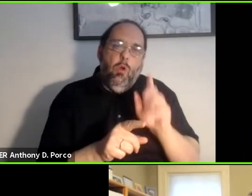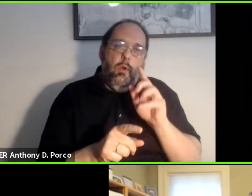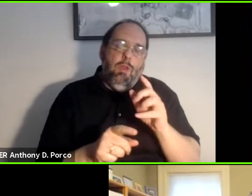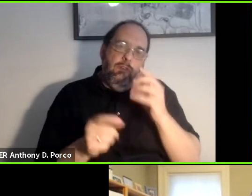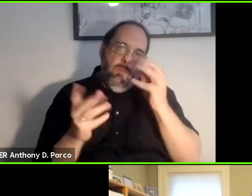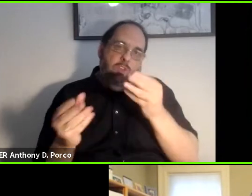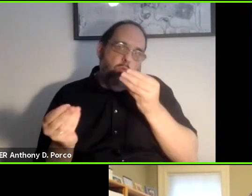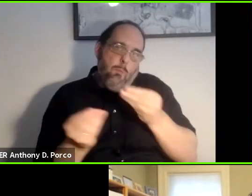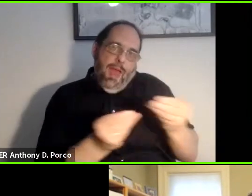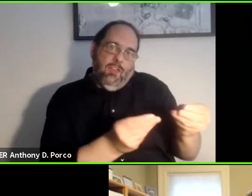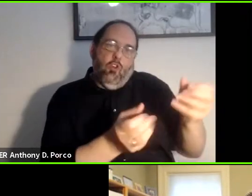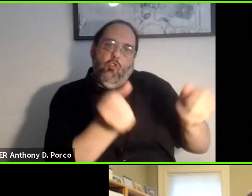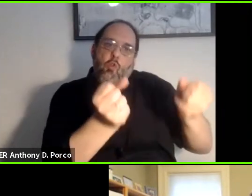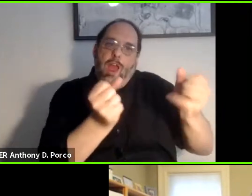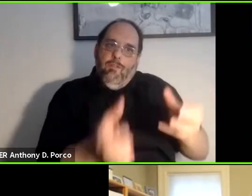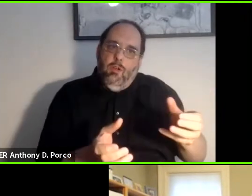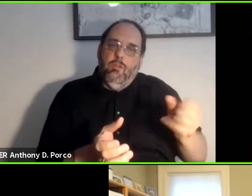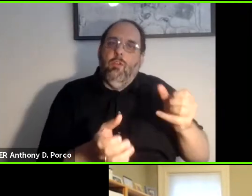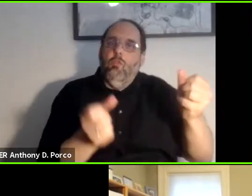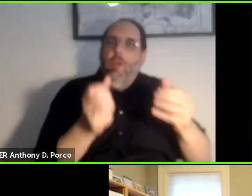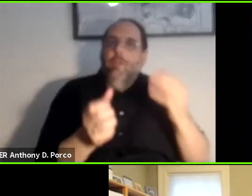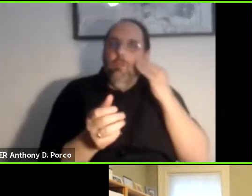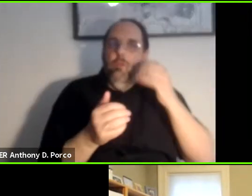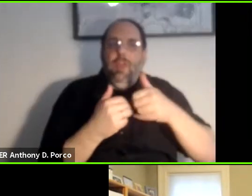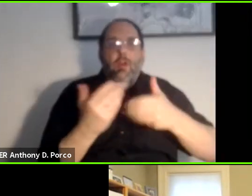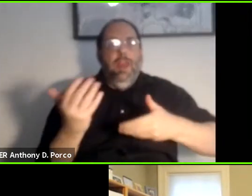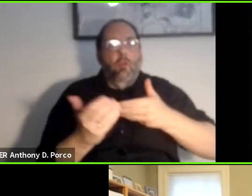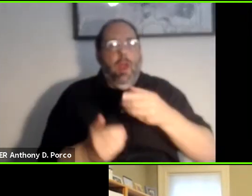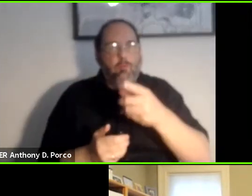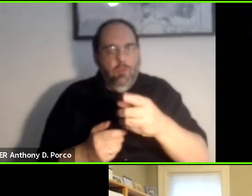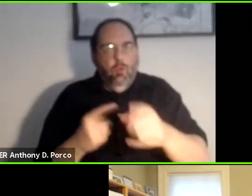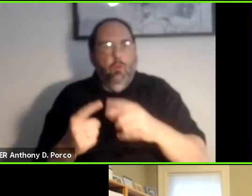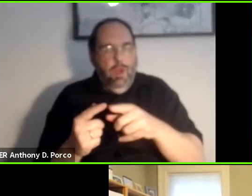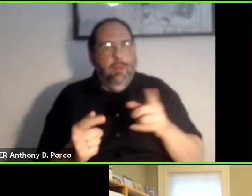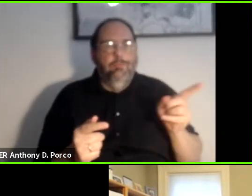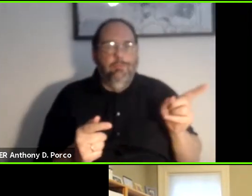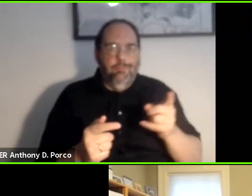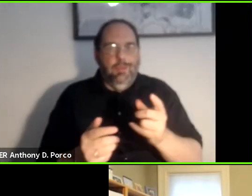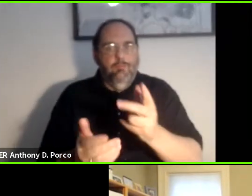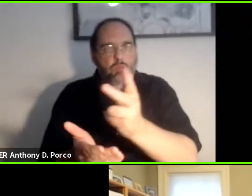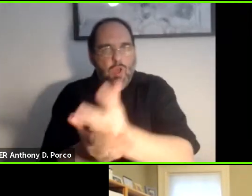driver so the driver knows how to interact with the rider when they show up. There's even been